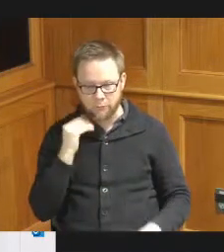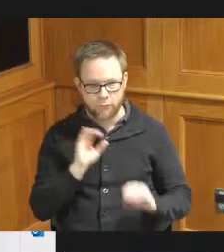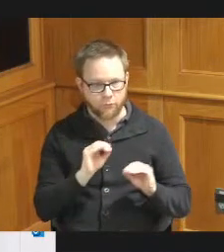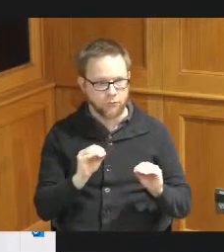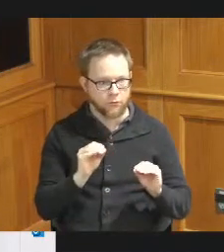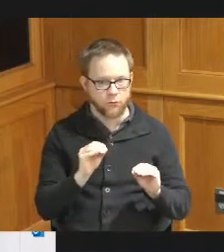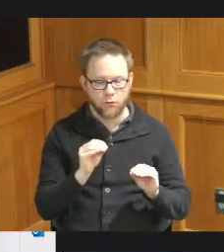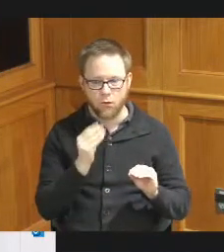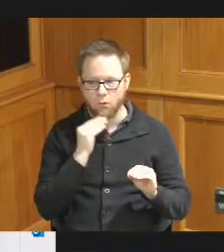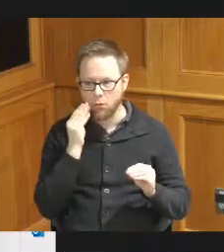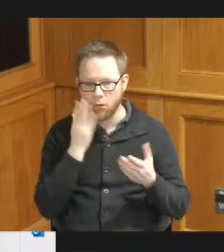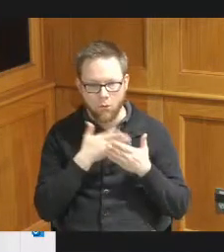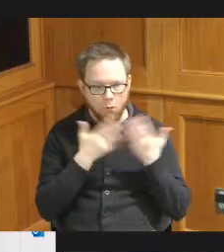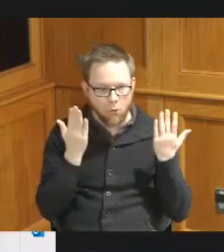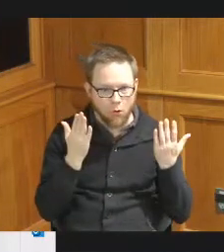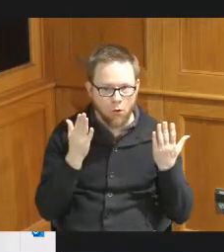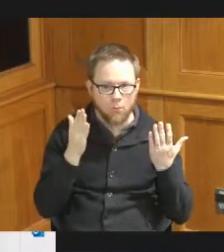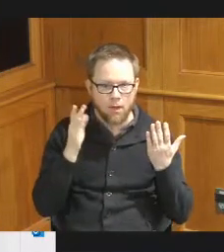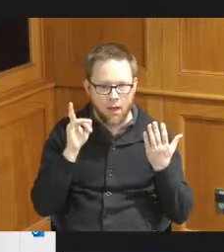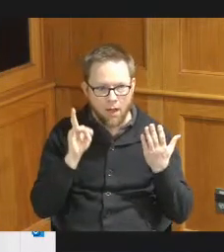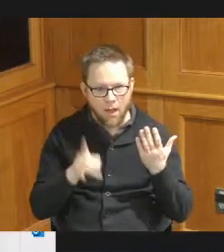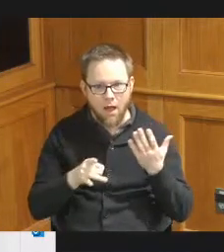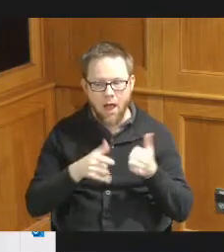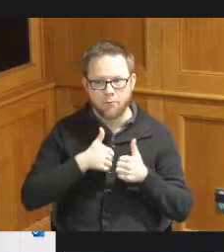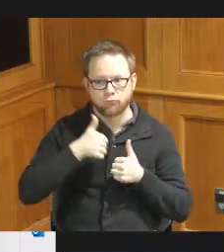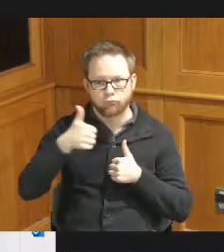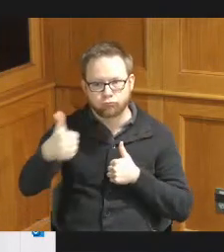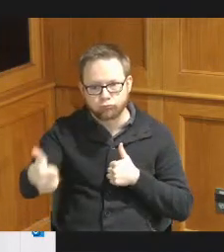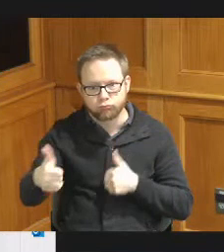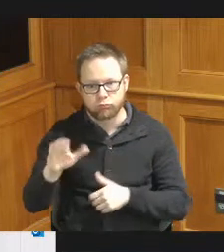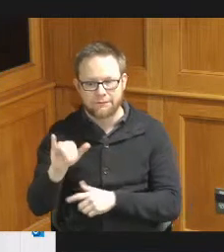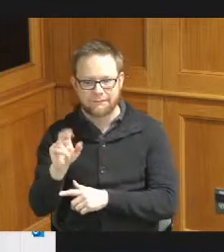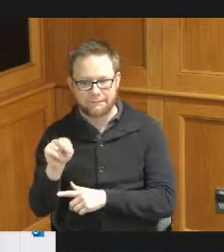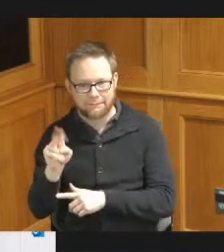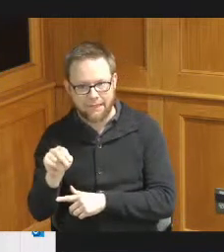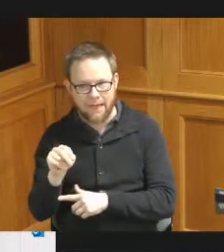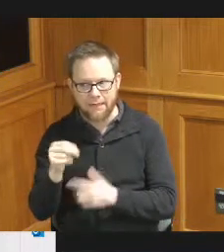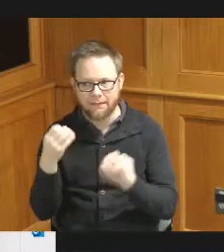usually have to get to the CincinnatIf they're looking for emergency shelter